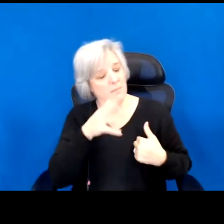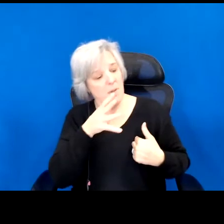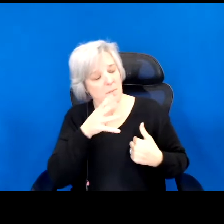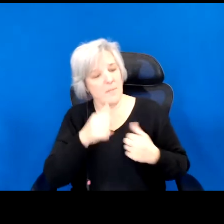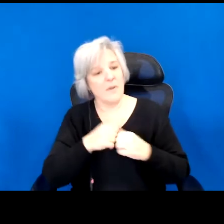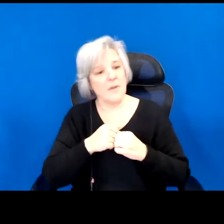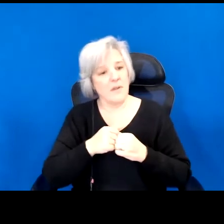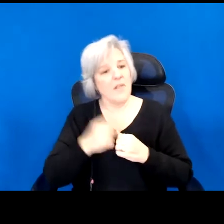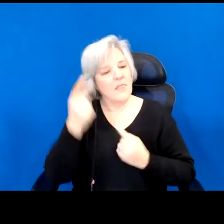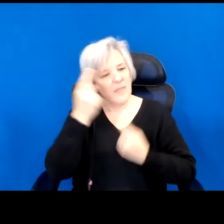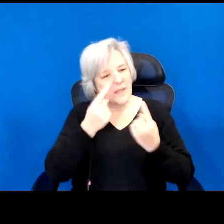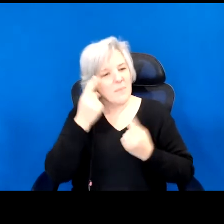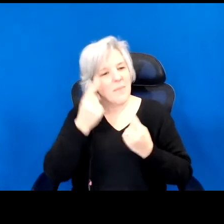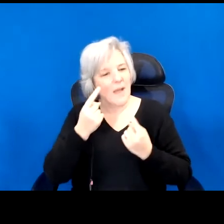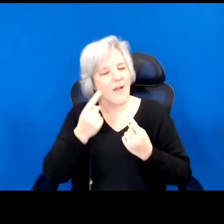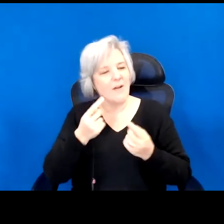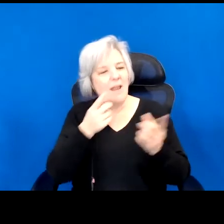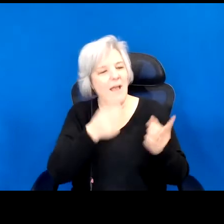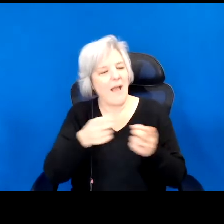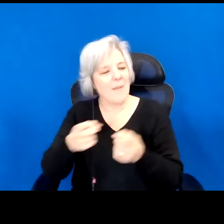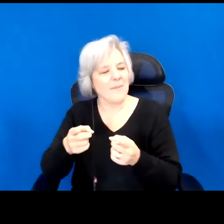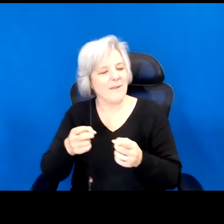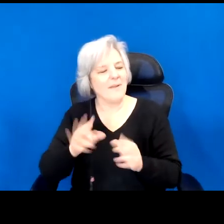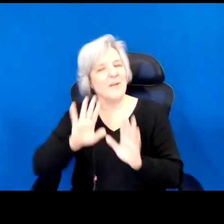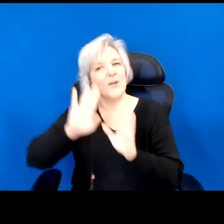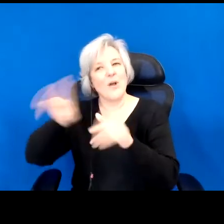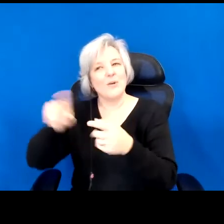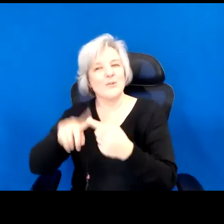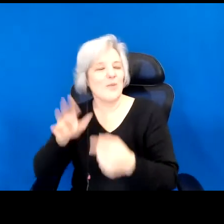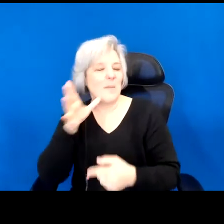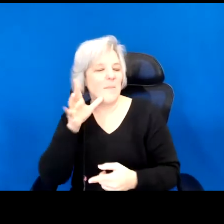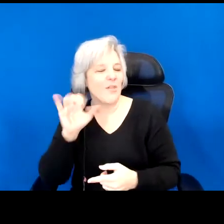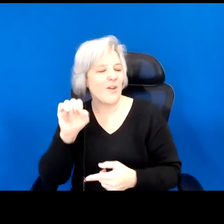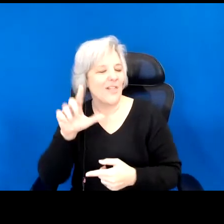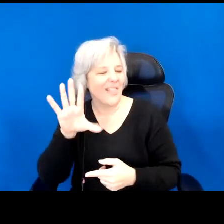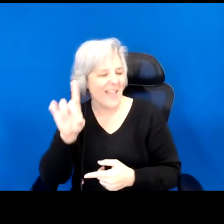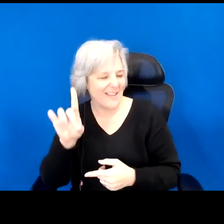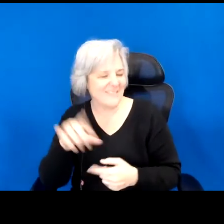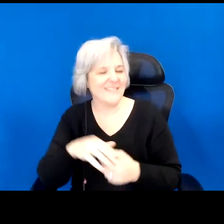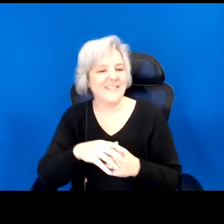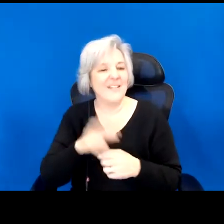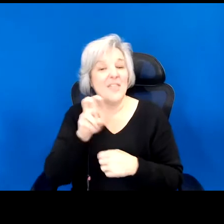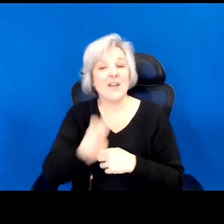her journey to the African motherland, a journey that turns out to be less a homecoming than